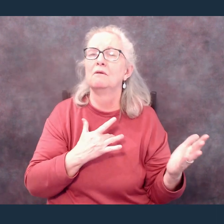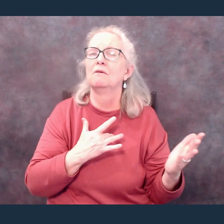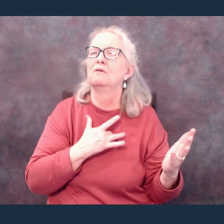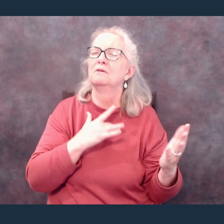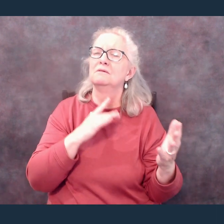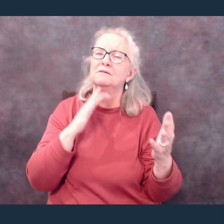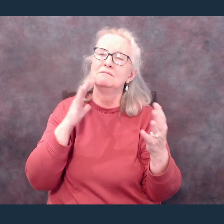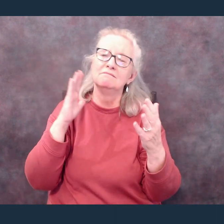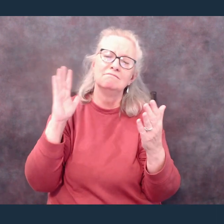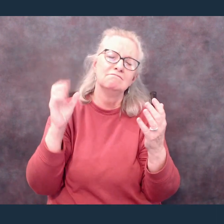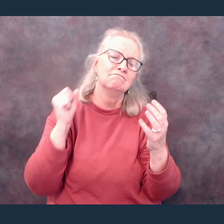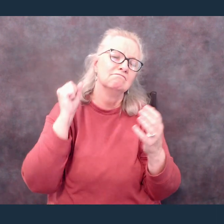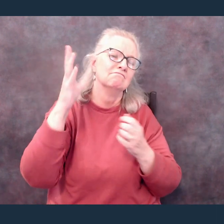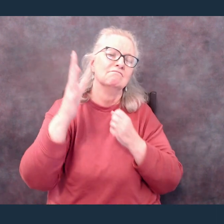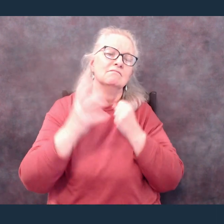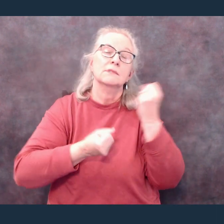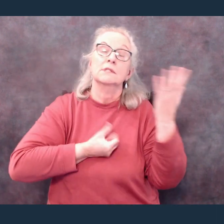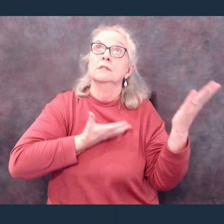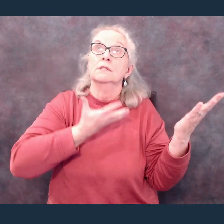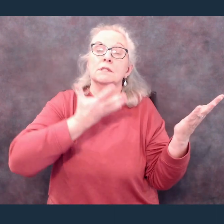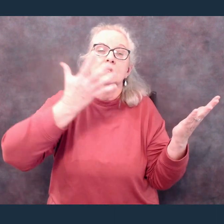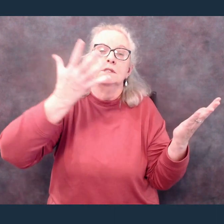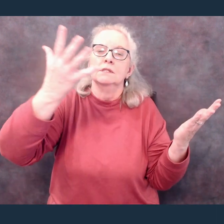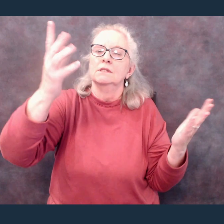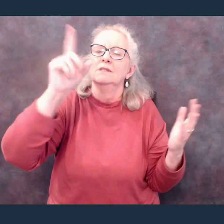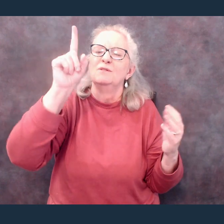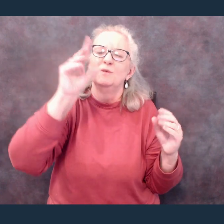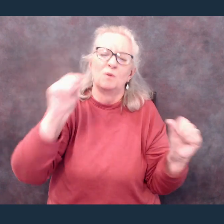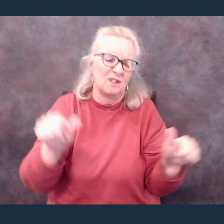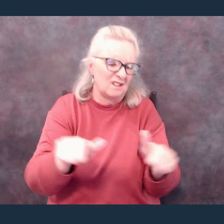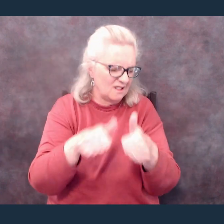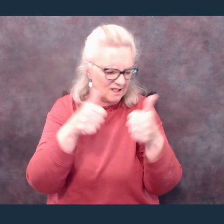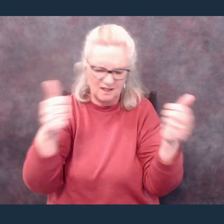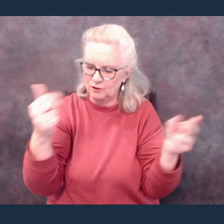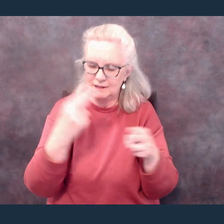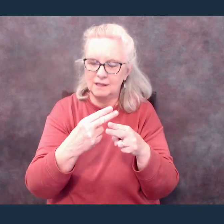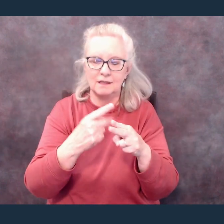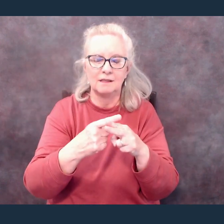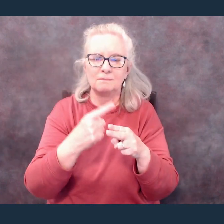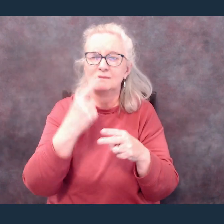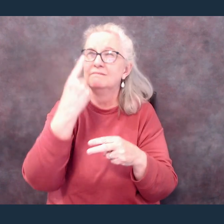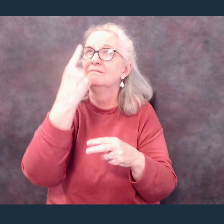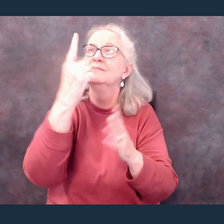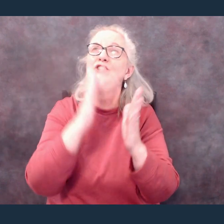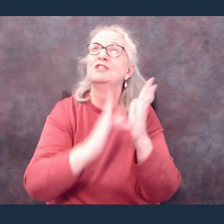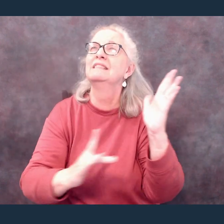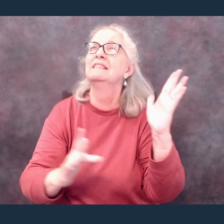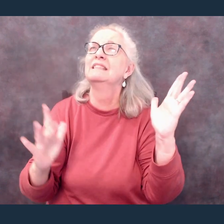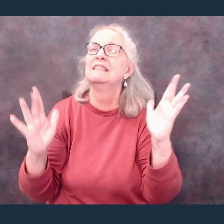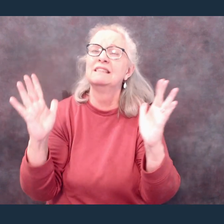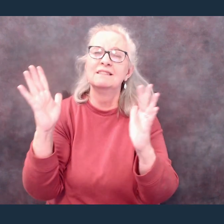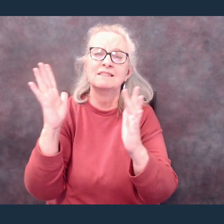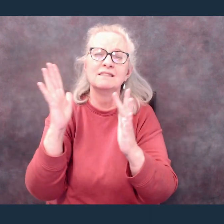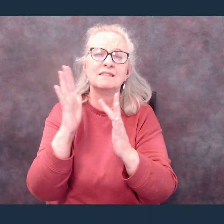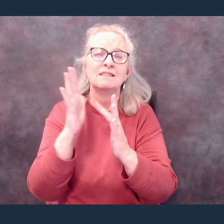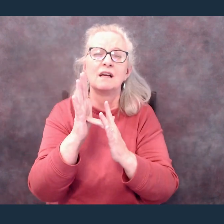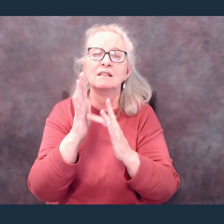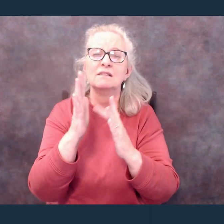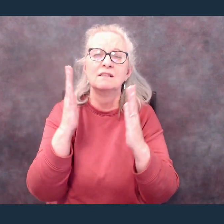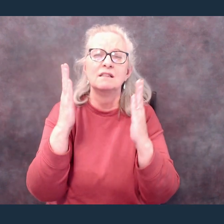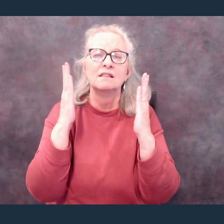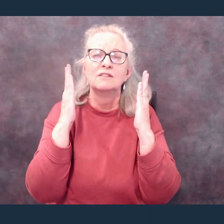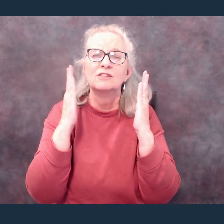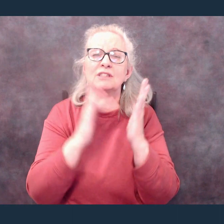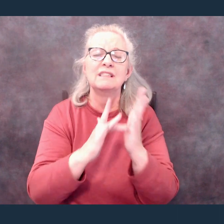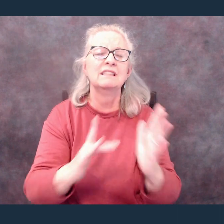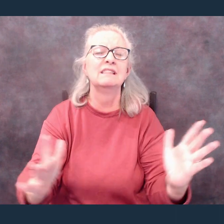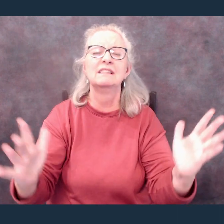No other Name Jesus, Jesus